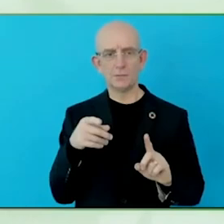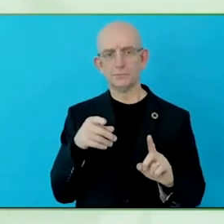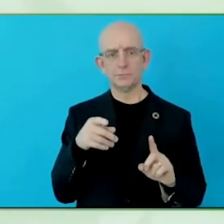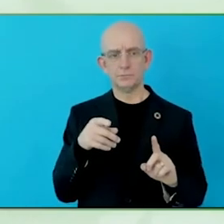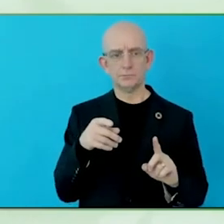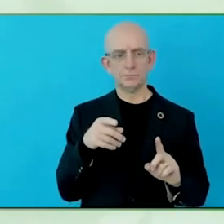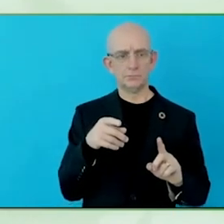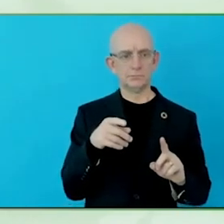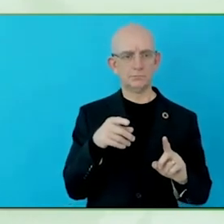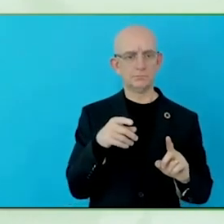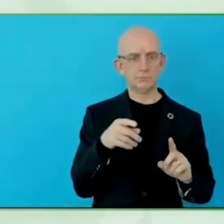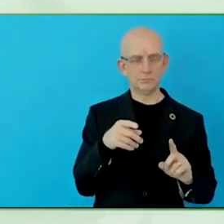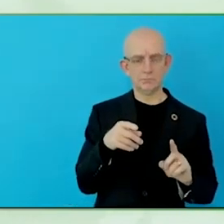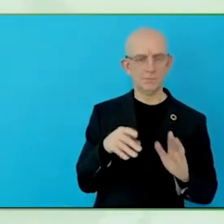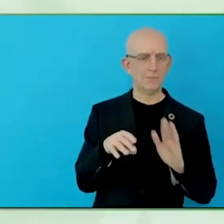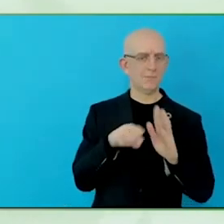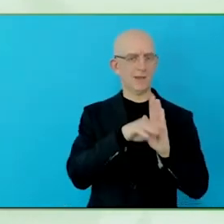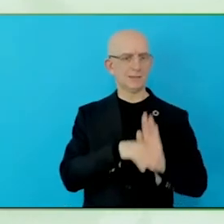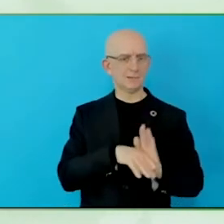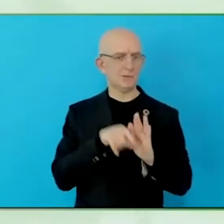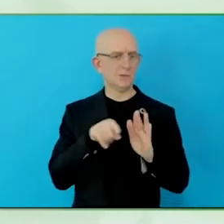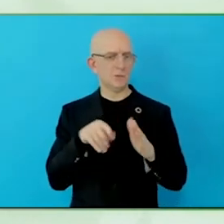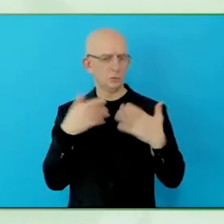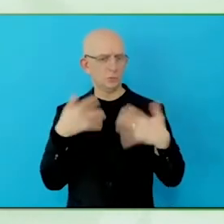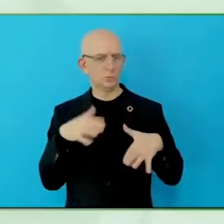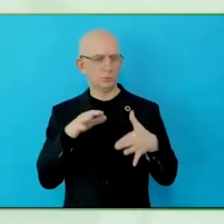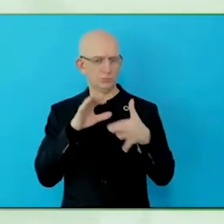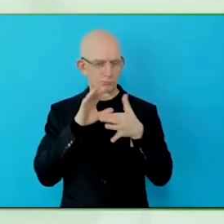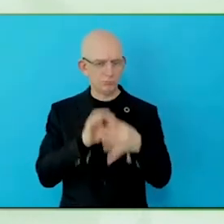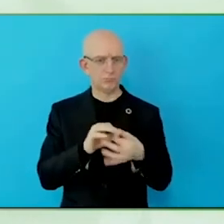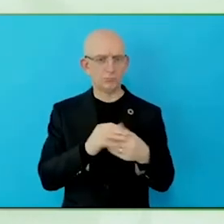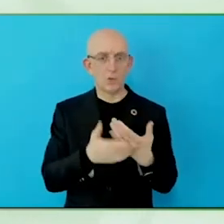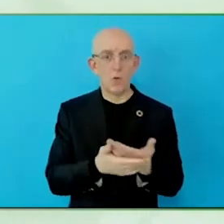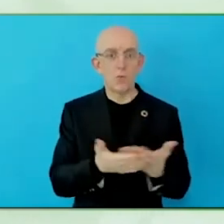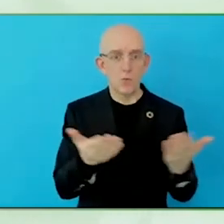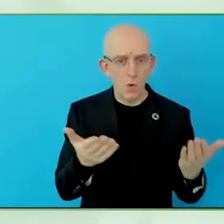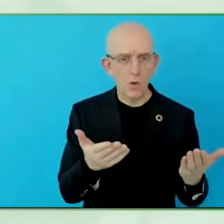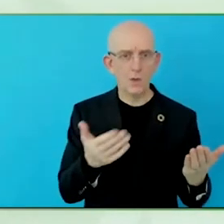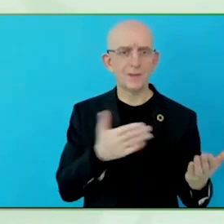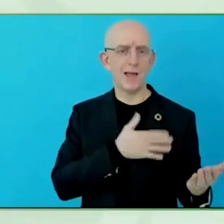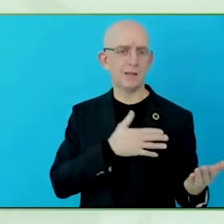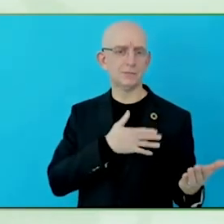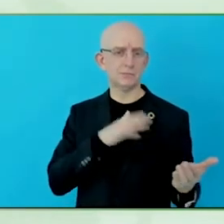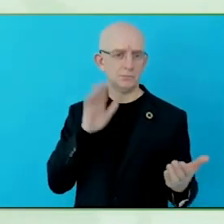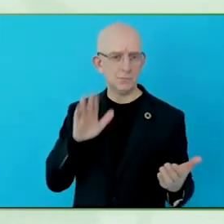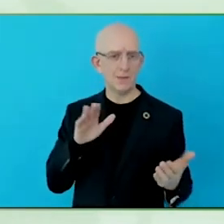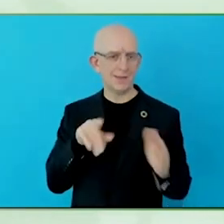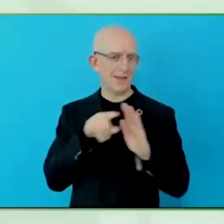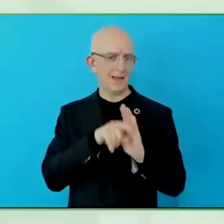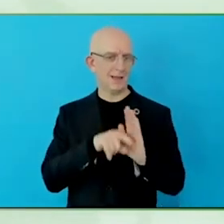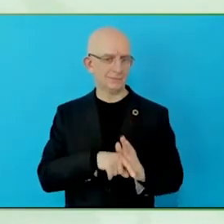accessibility across seven priority areas, and they are very cognizant